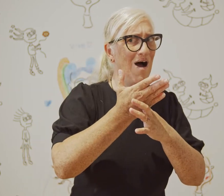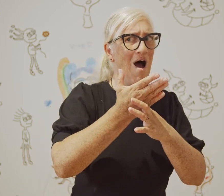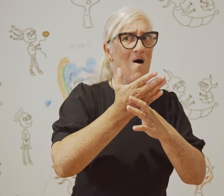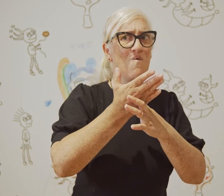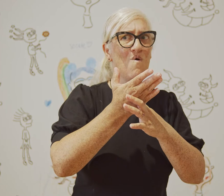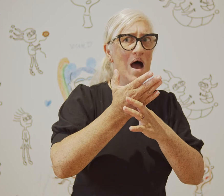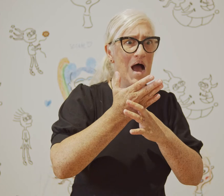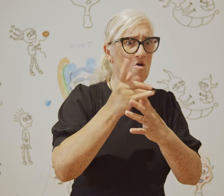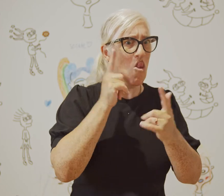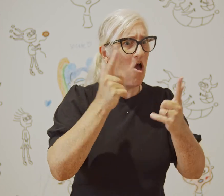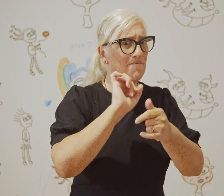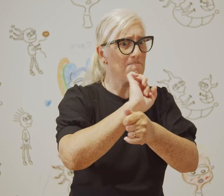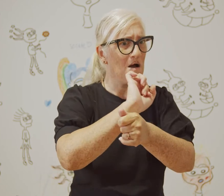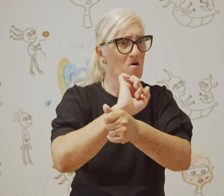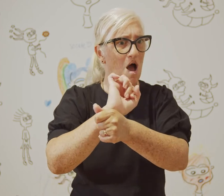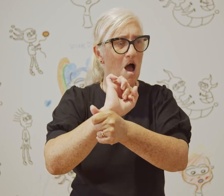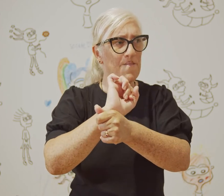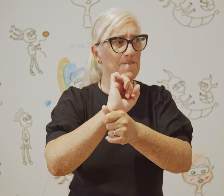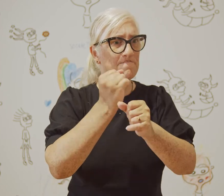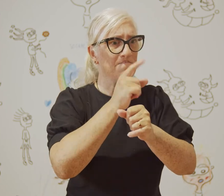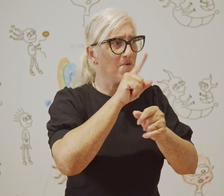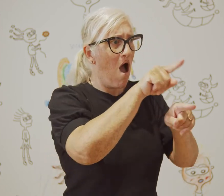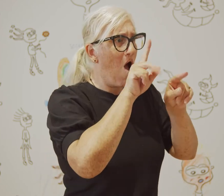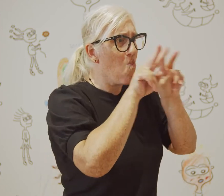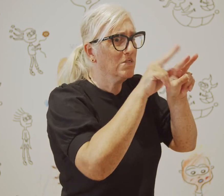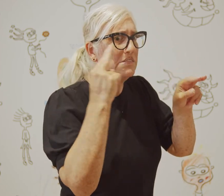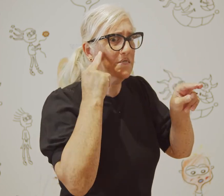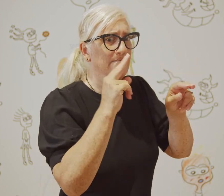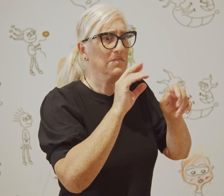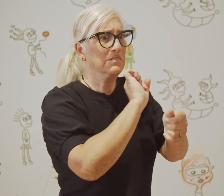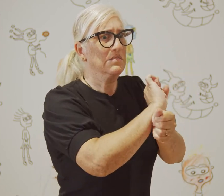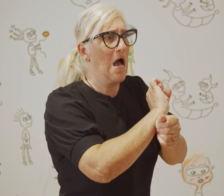for Deaf people, the amount of barriers to access of information that we face.